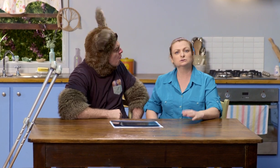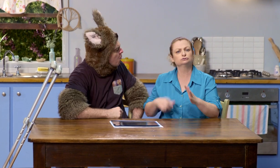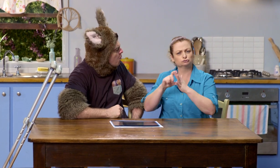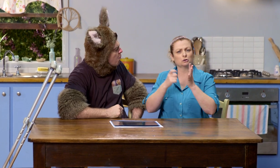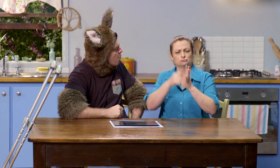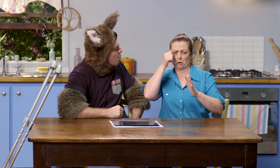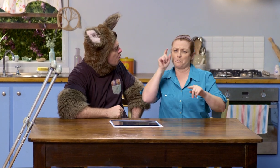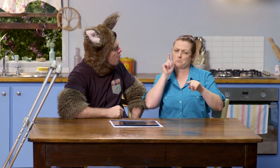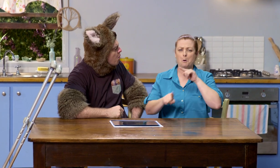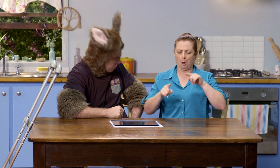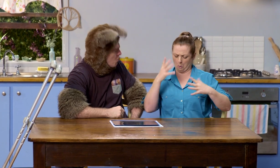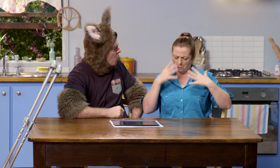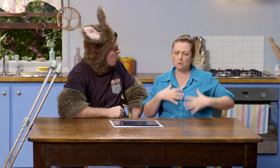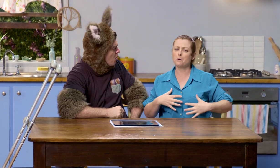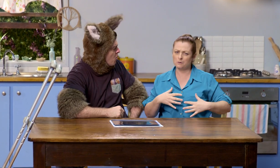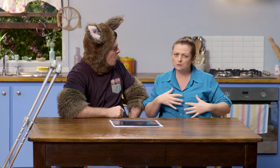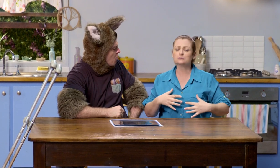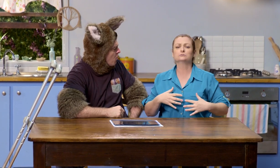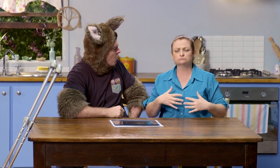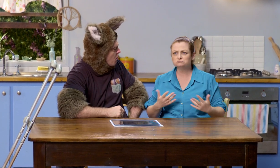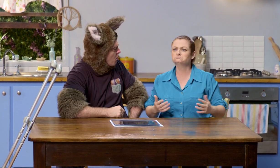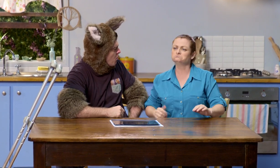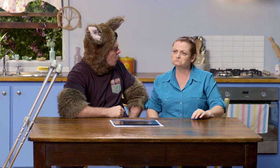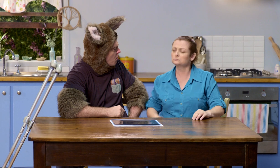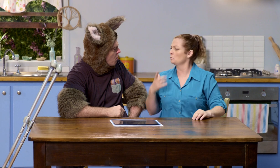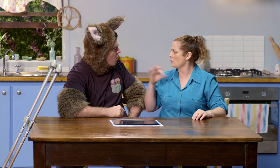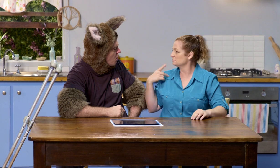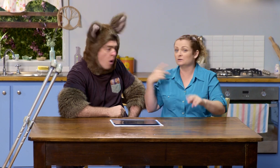Well, doctors know most about what happens inside us.